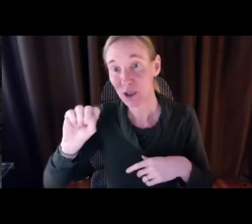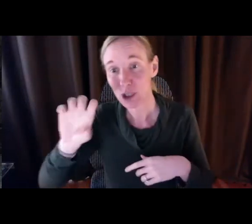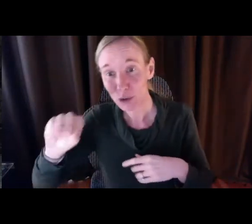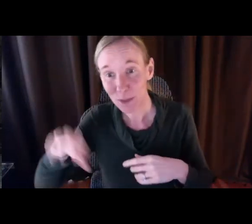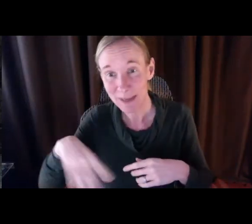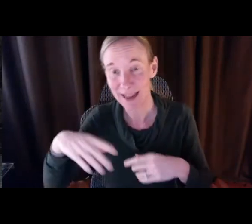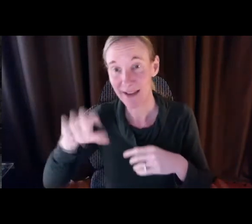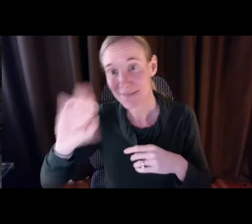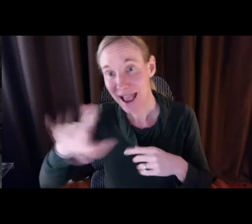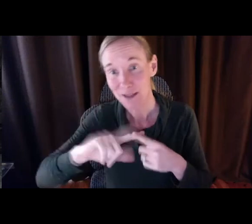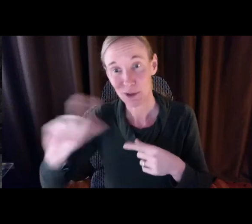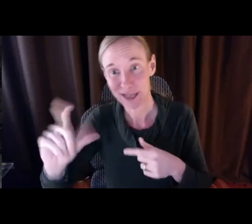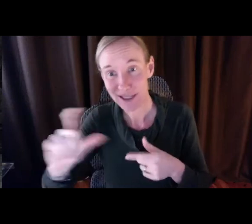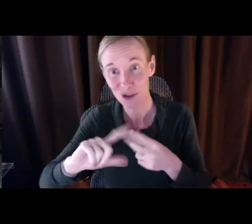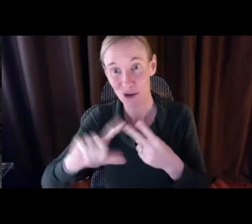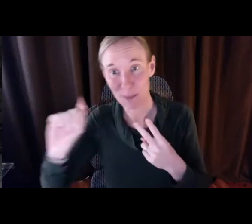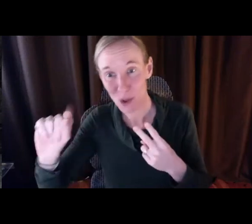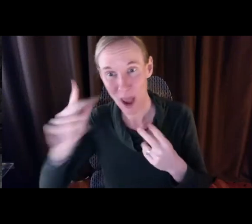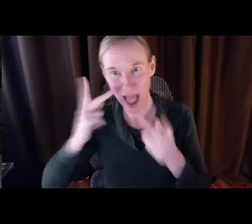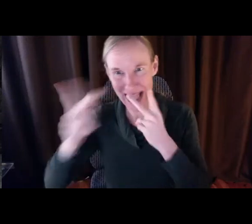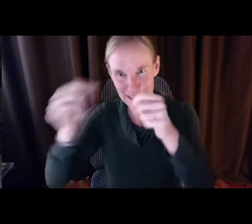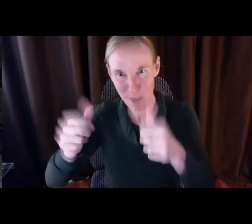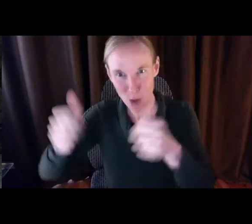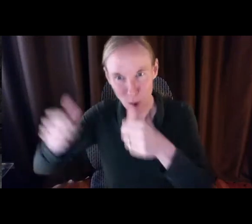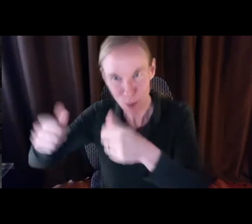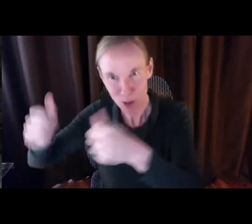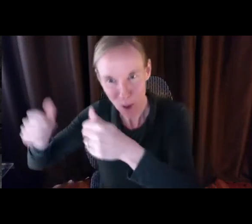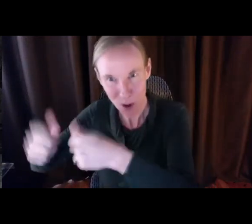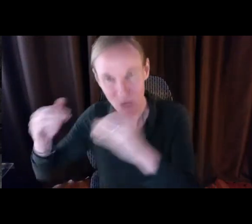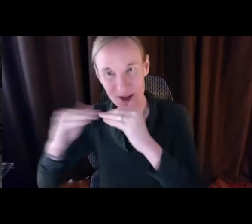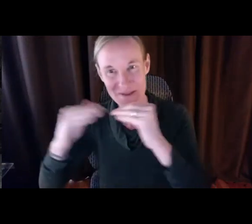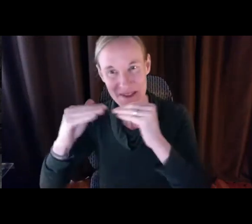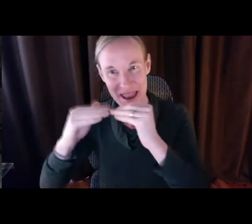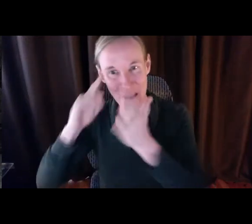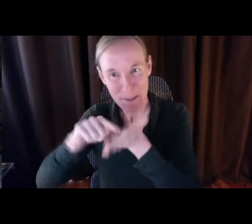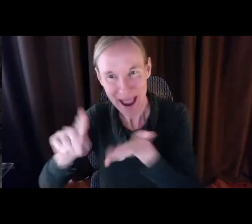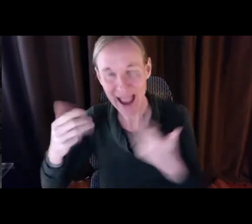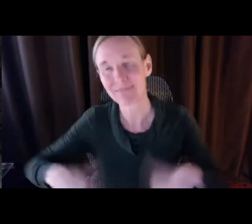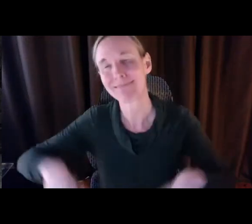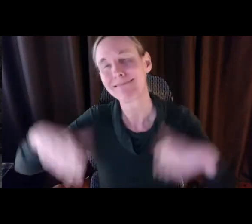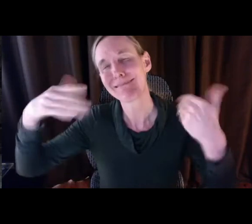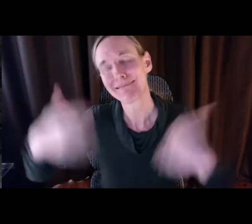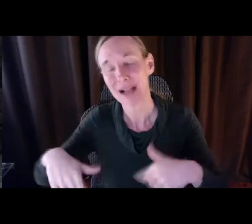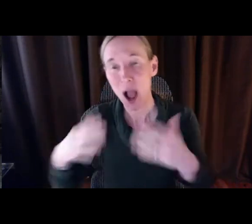I hear people talking about fair pay. Every time I venture on to social media, the first thing I see is a